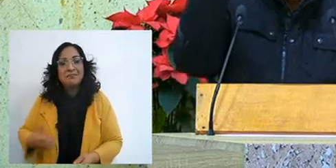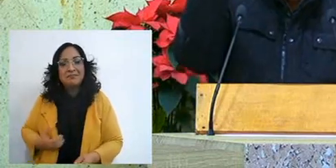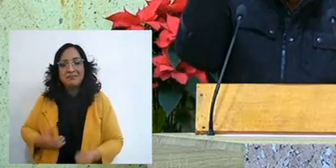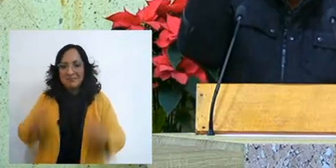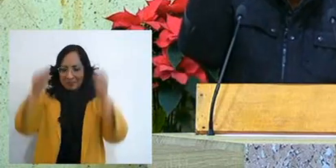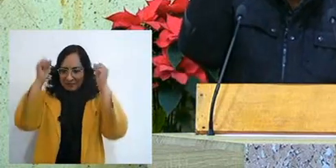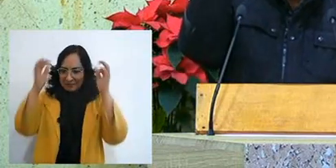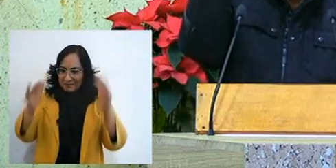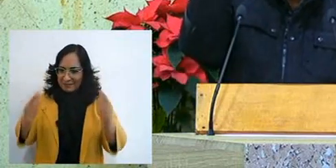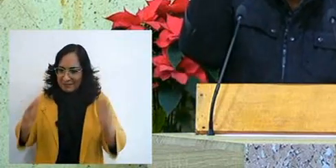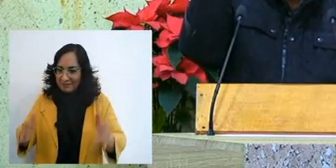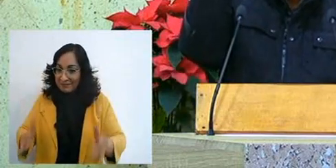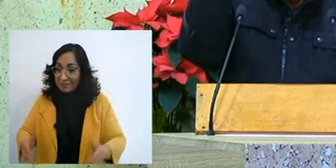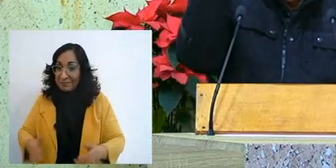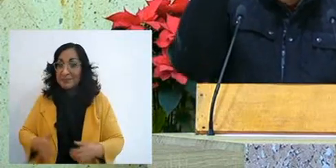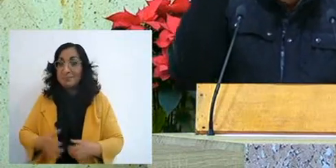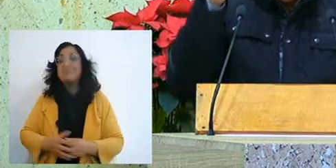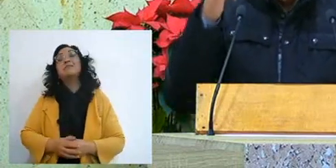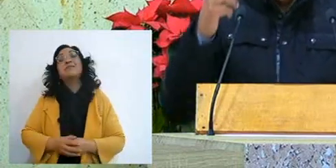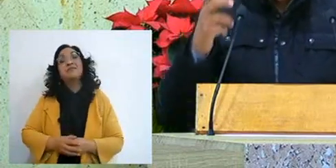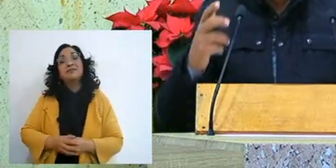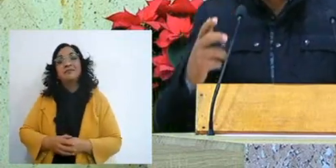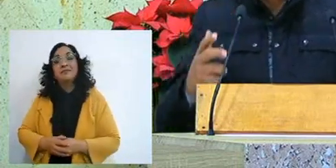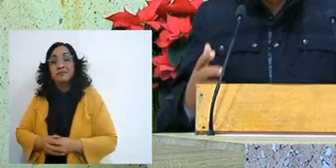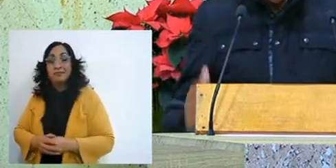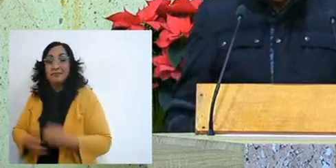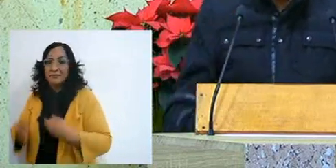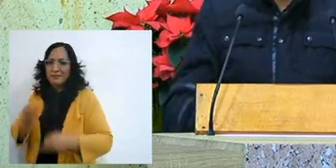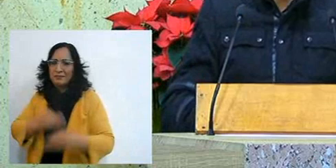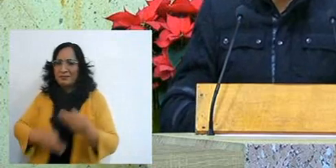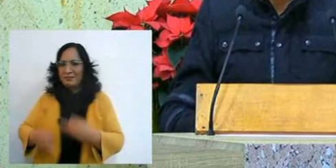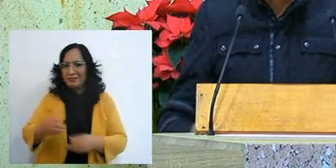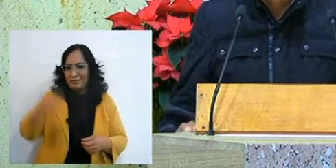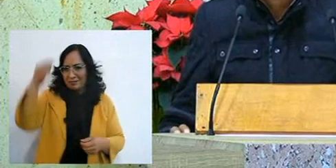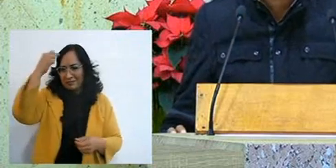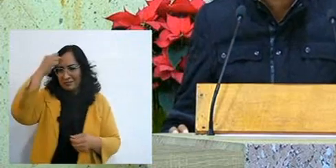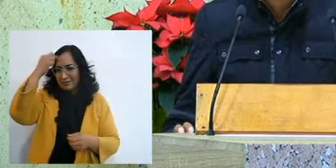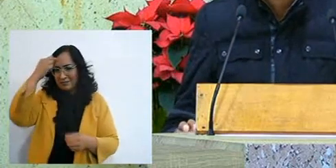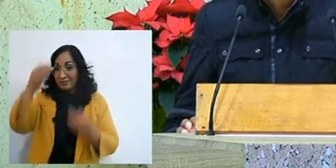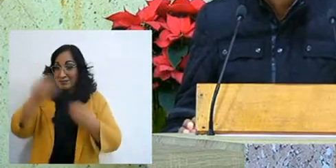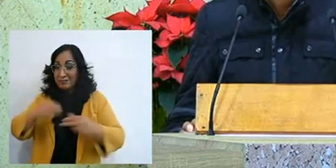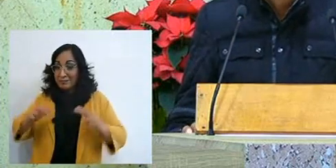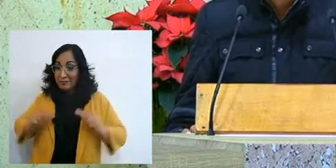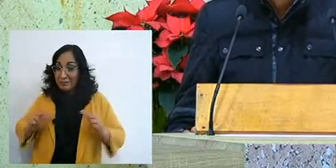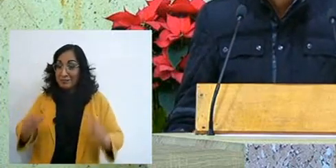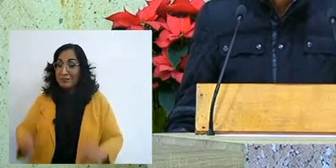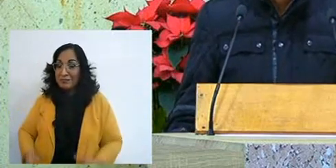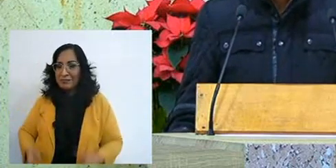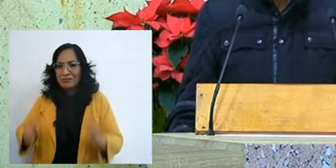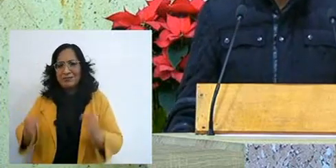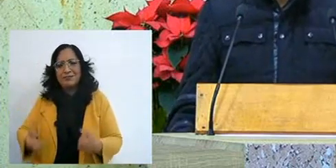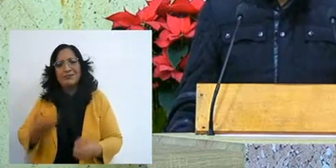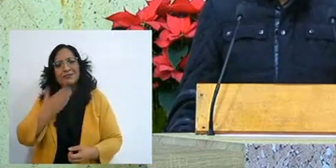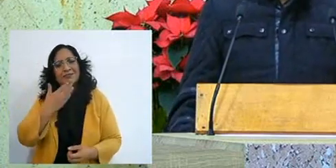if the head is fine, the whole body remains fine,